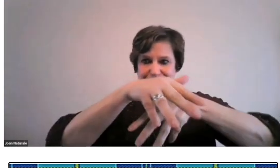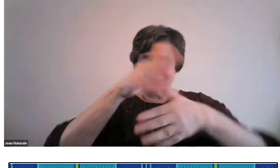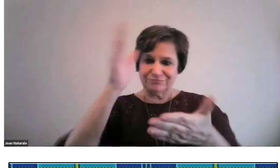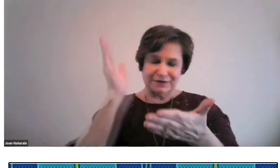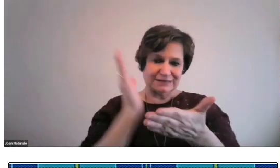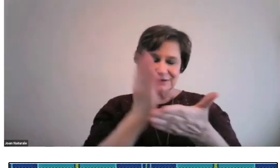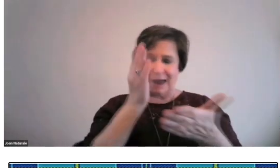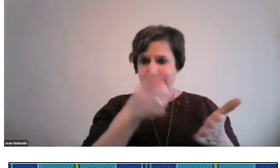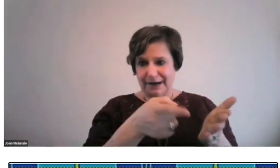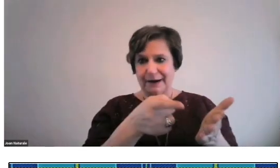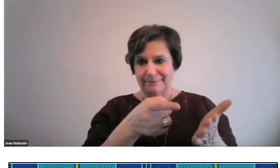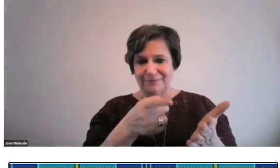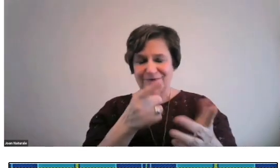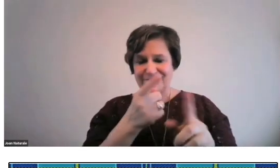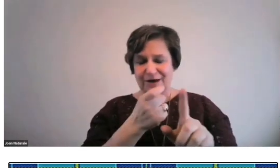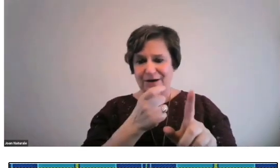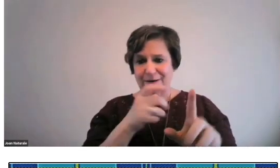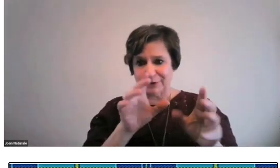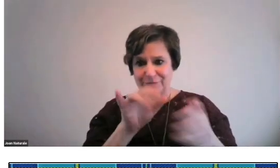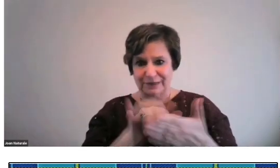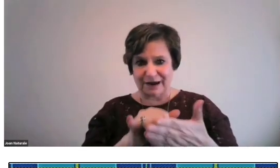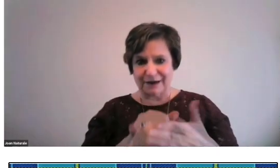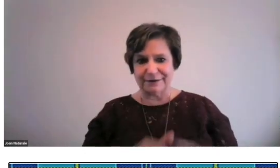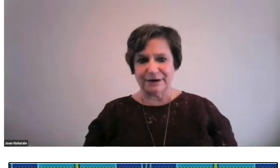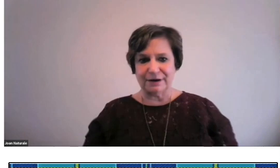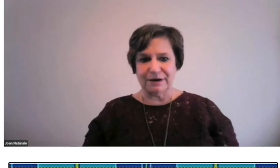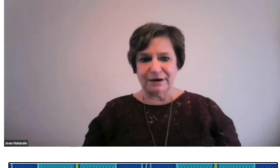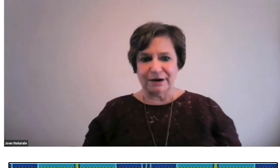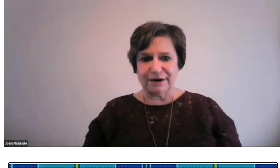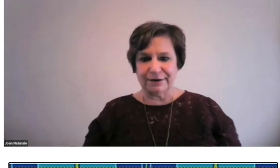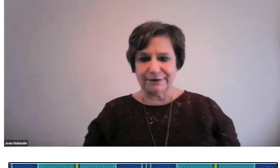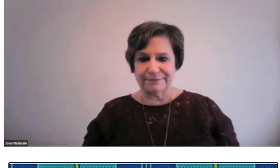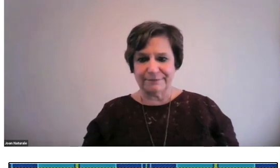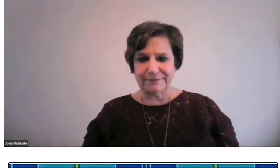in these marches and stopped them from marching.